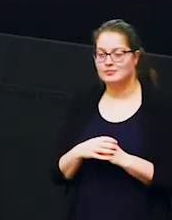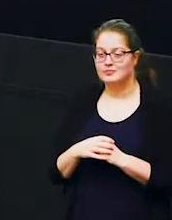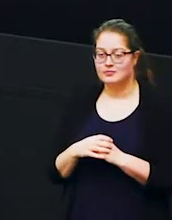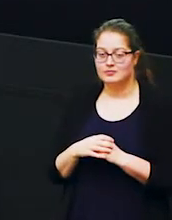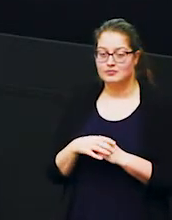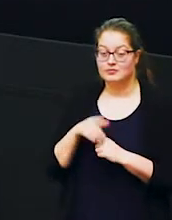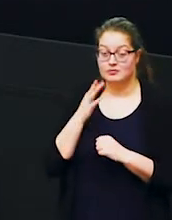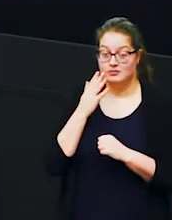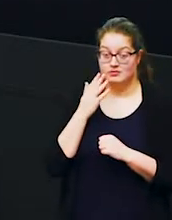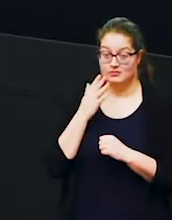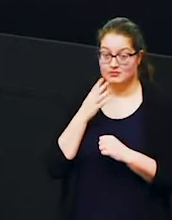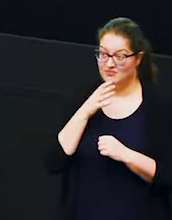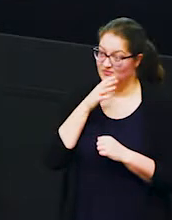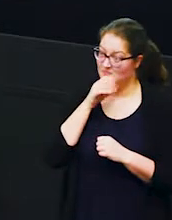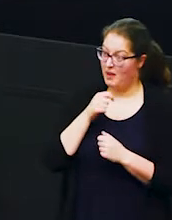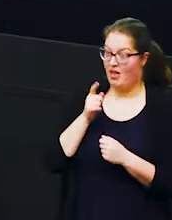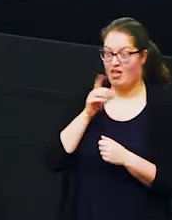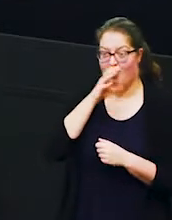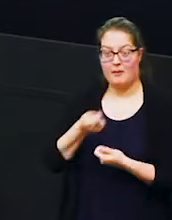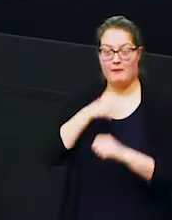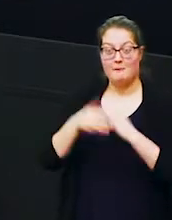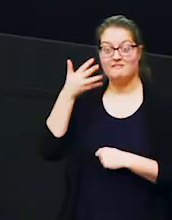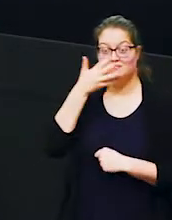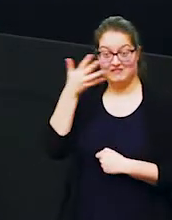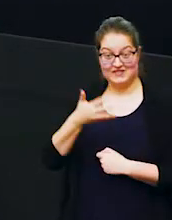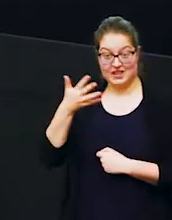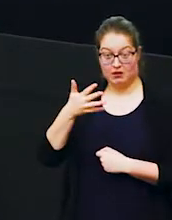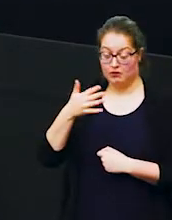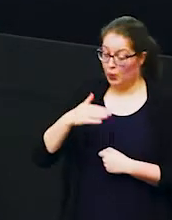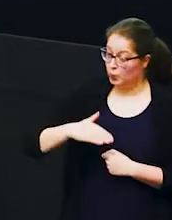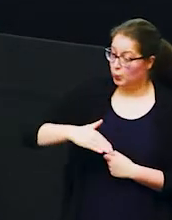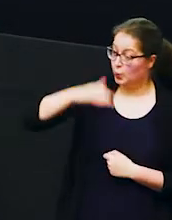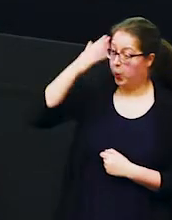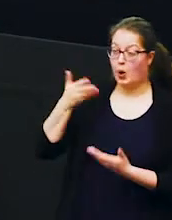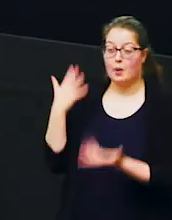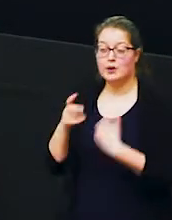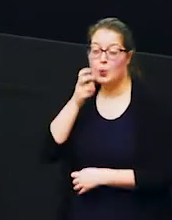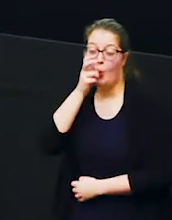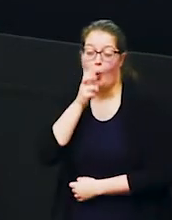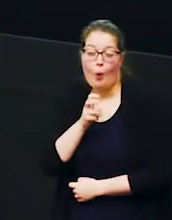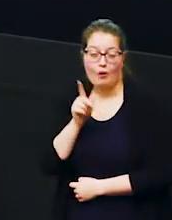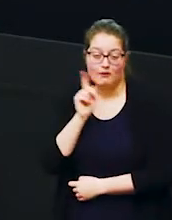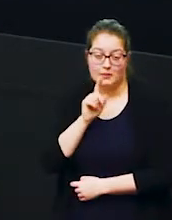male is 15 years old he'll already be taller than the oldest female elephants so this is